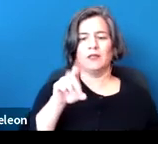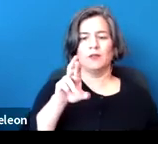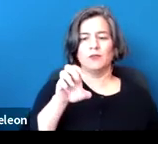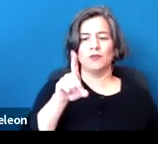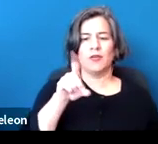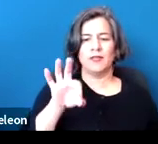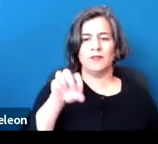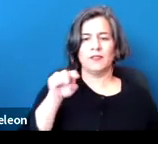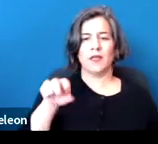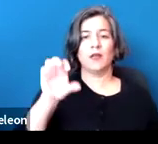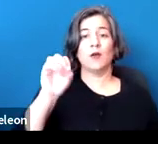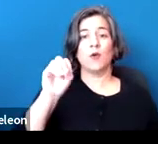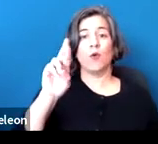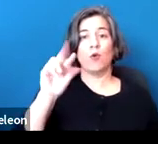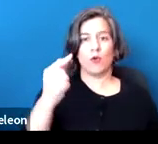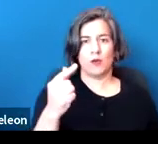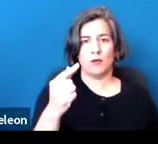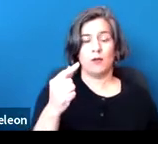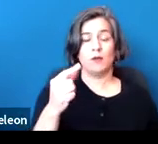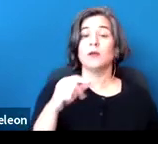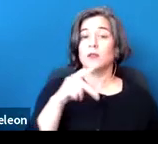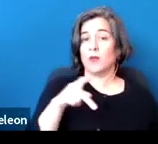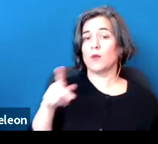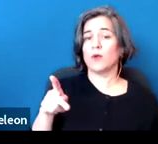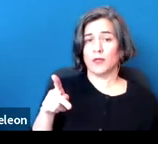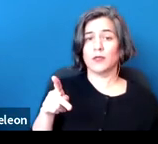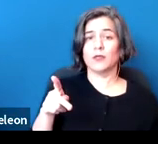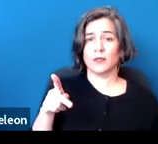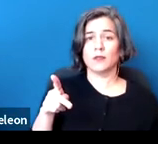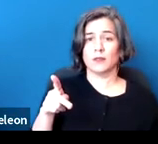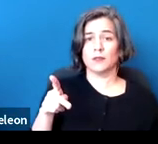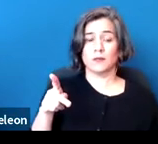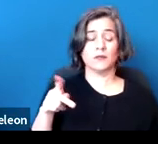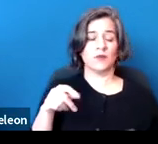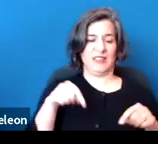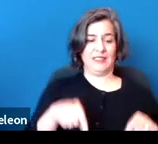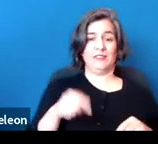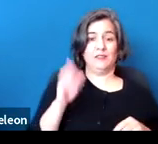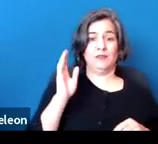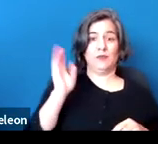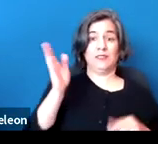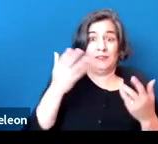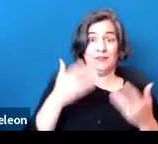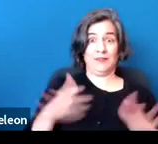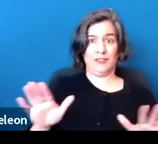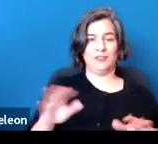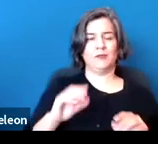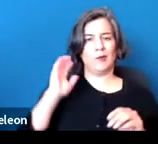and we will send around the PowerPoint after the training to folks that have registered.